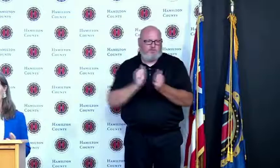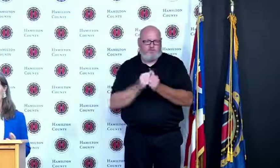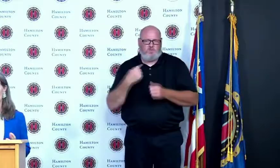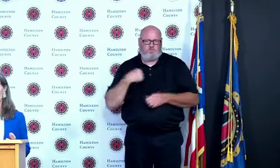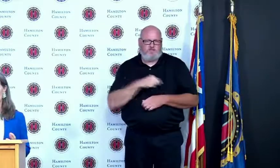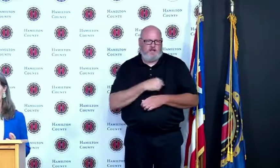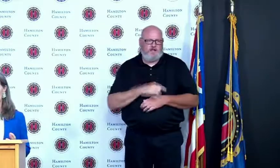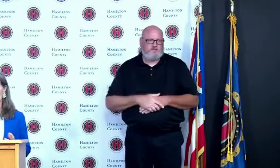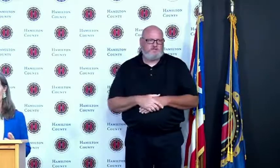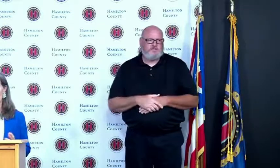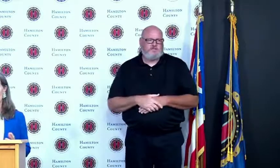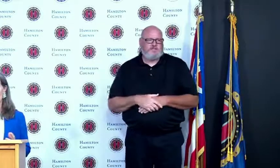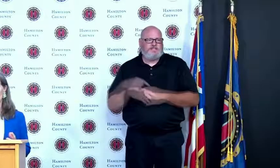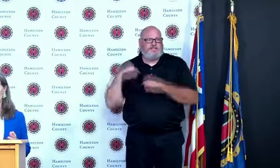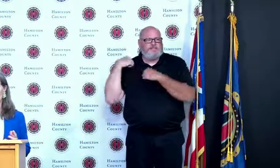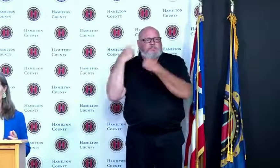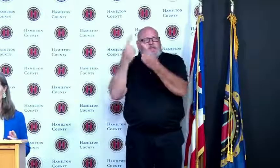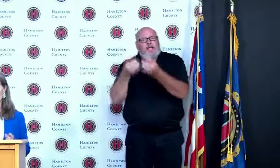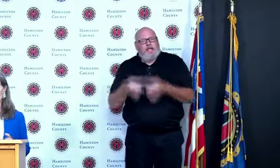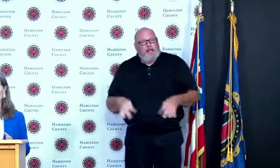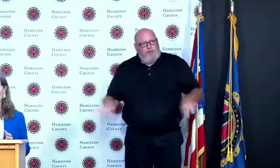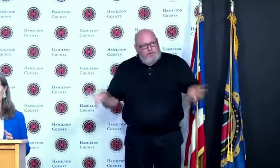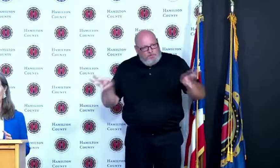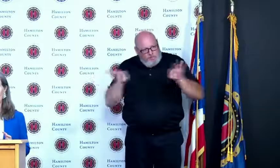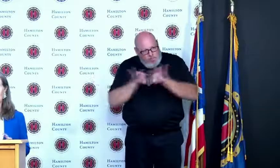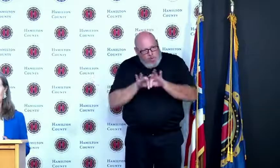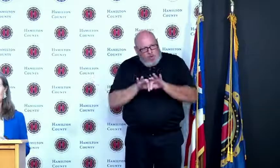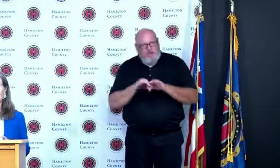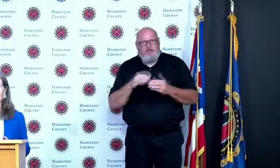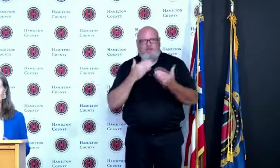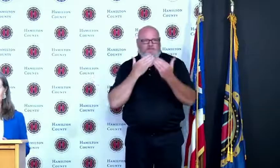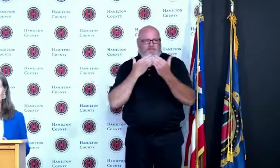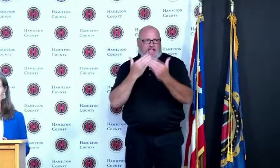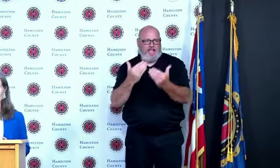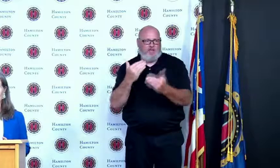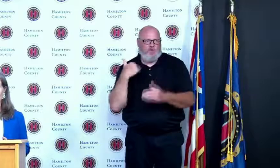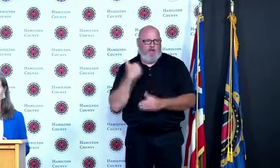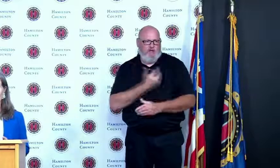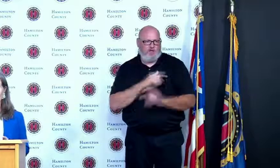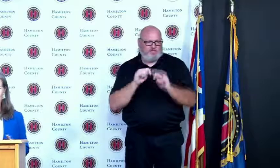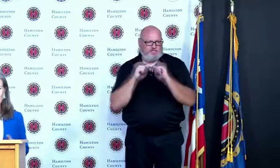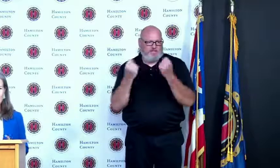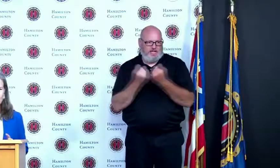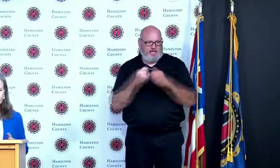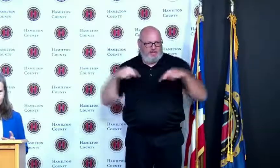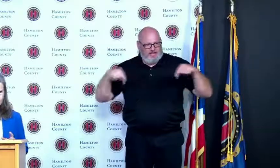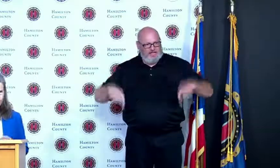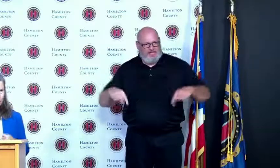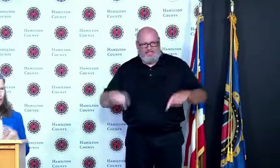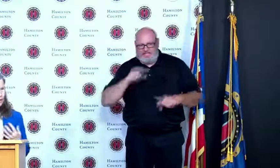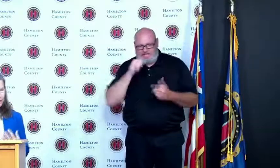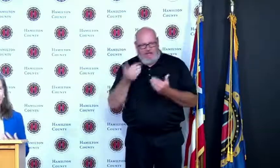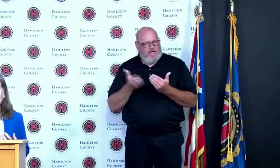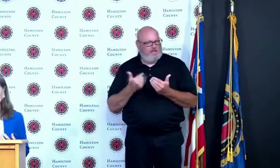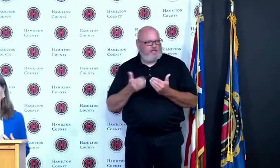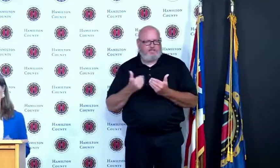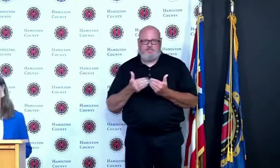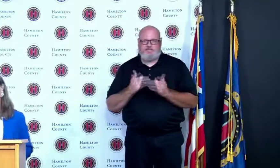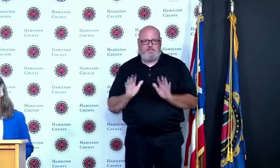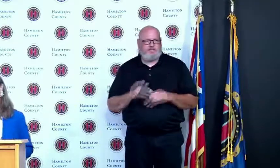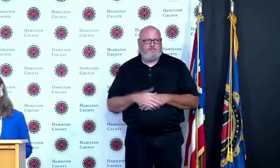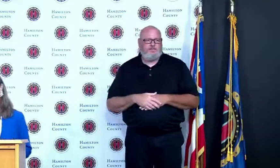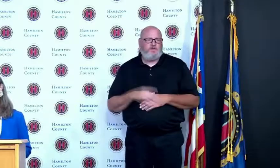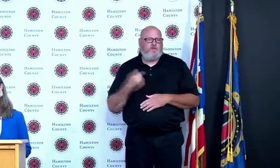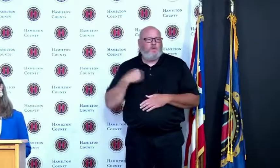thank the team this is not an easy production we had a build some things here at the county